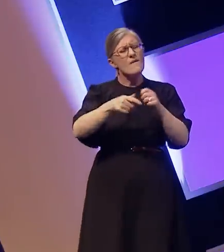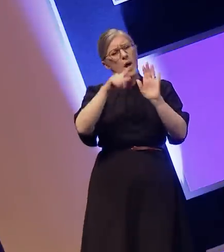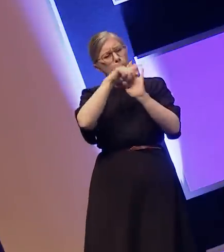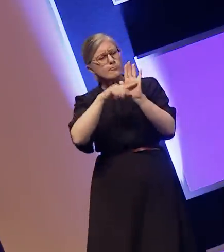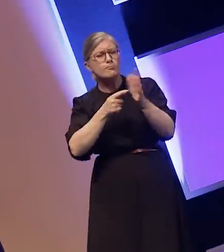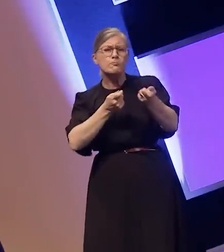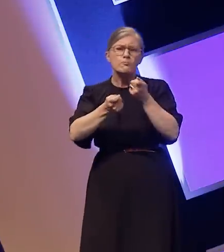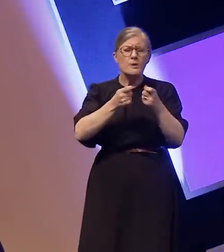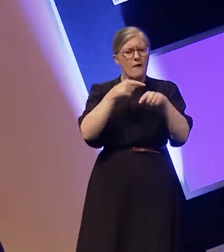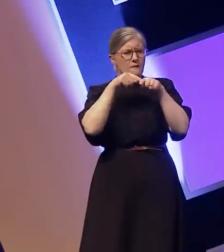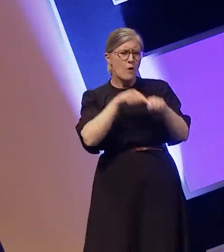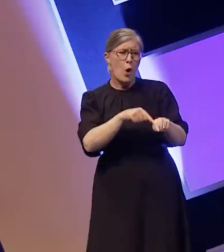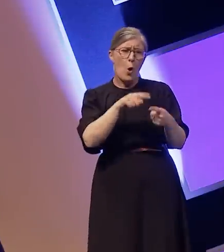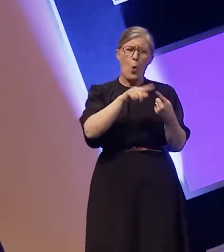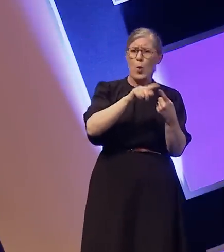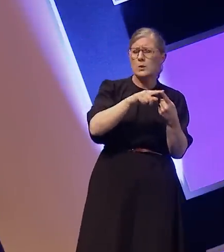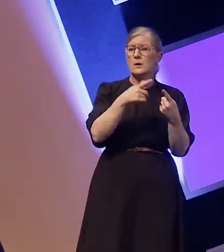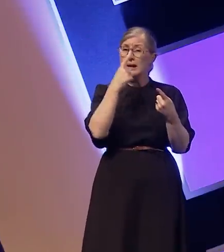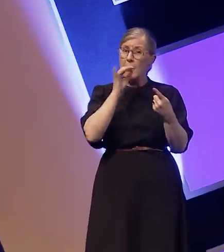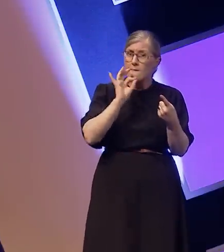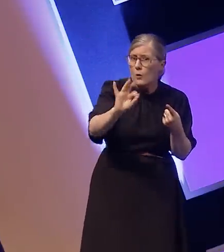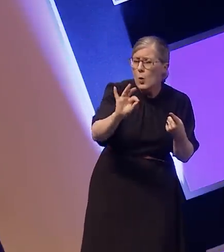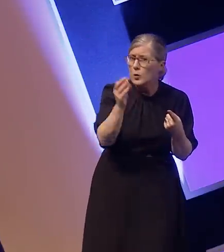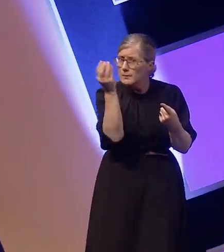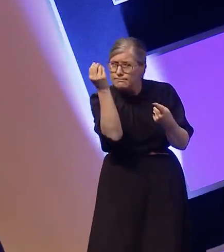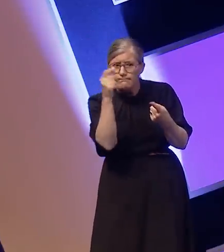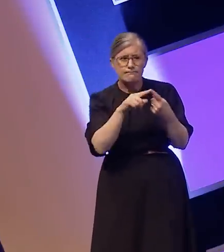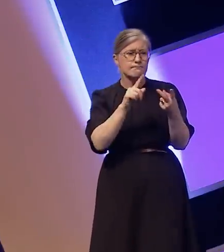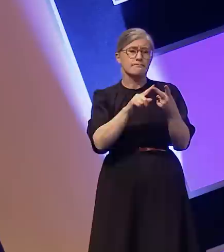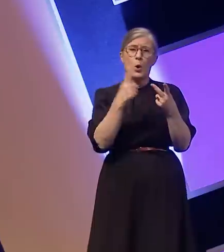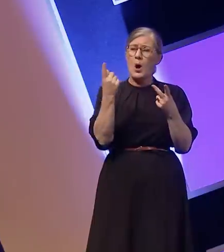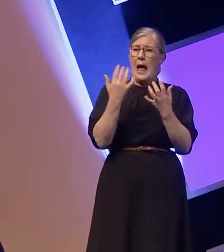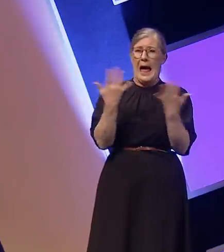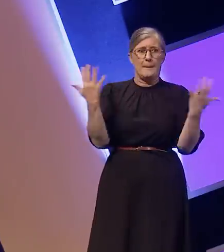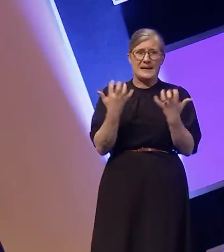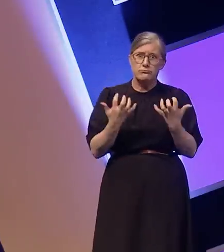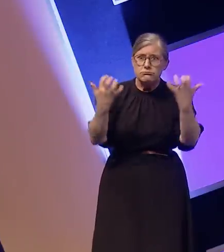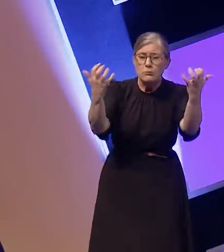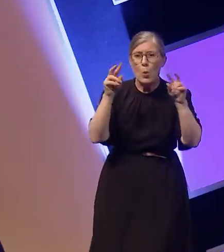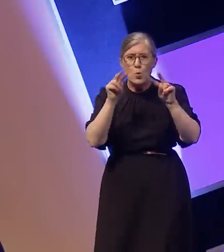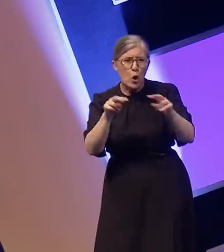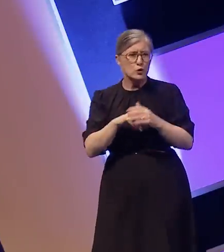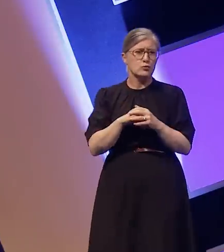made on the basis of affordability and audience size and occasionally technical difficulties.